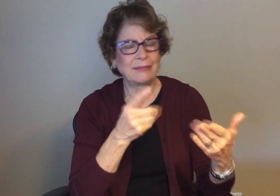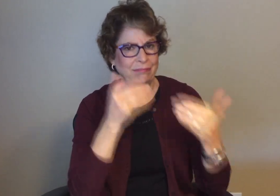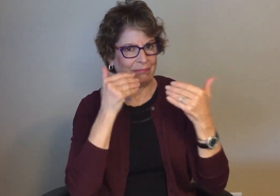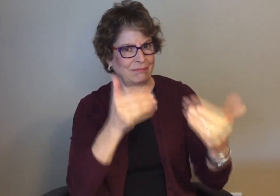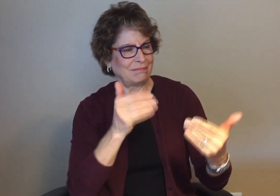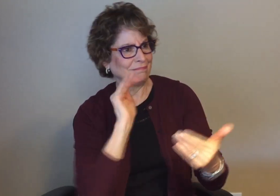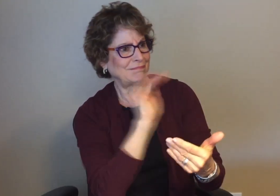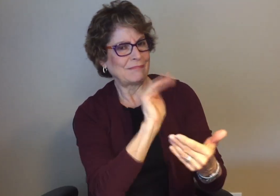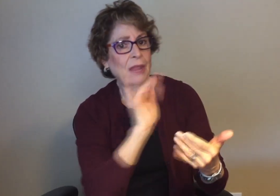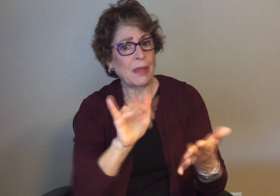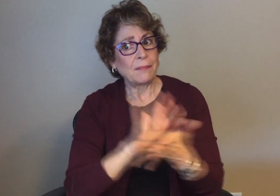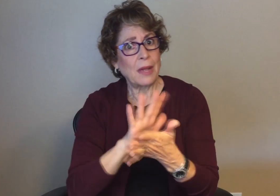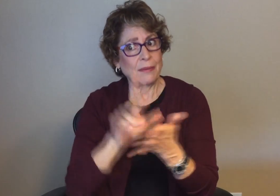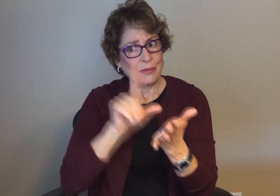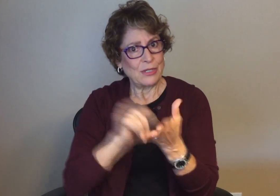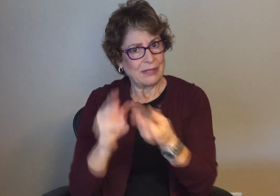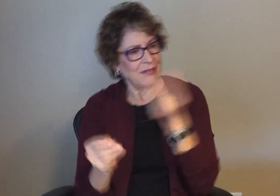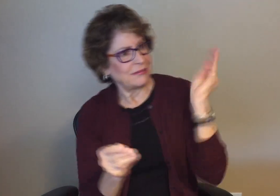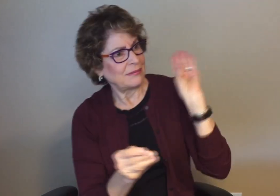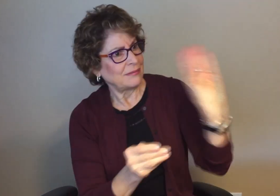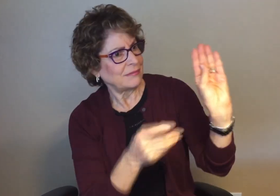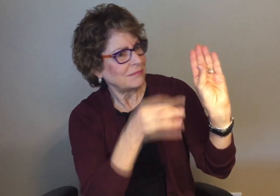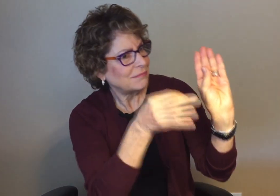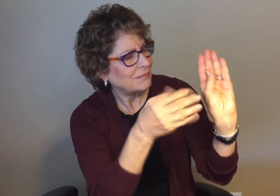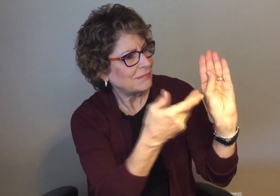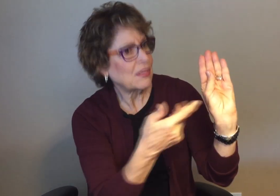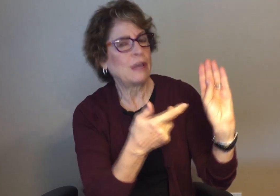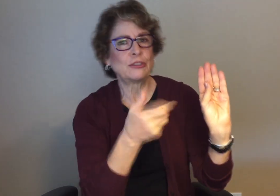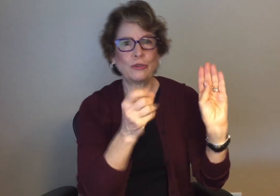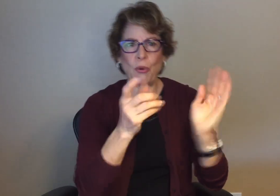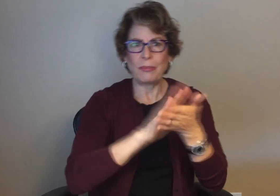you can share this position statement with them.